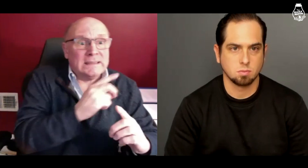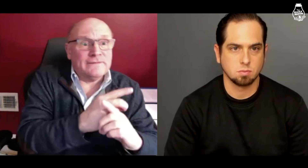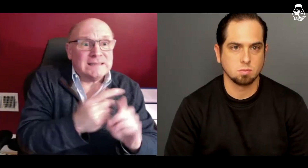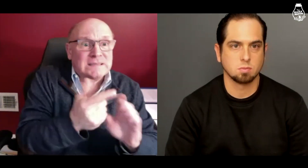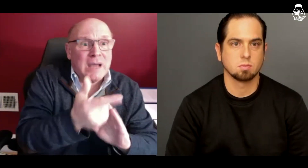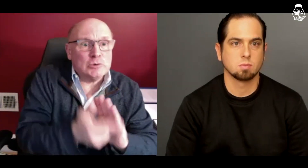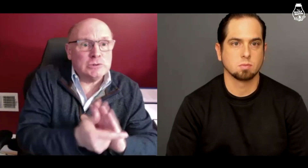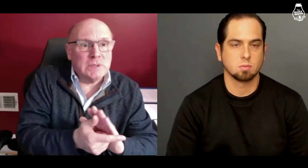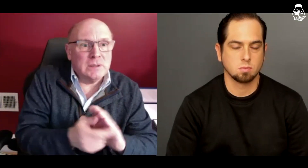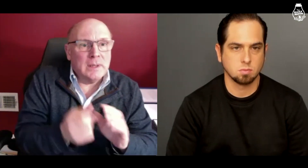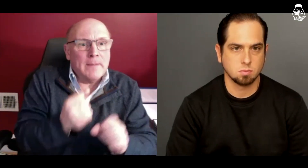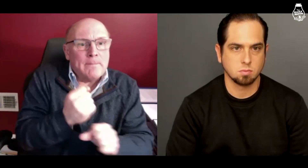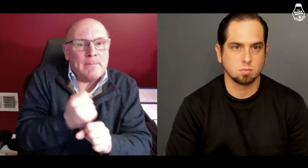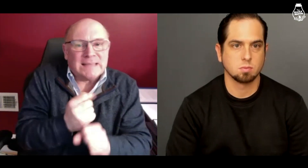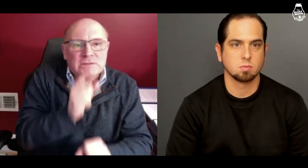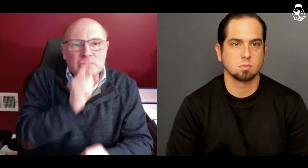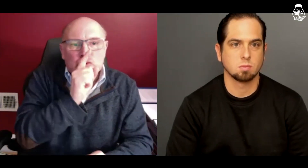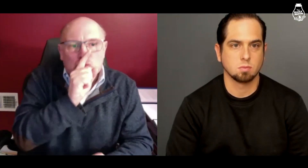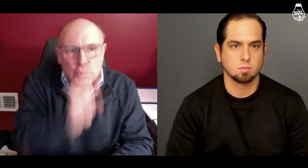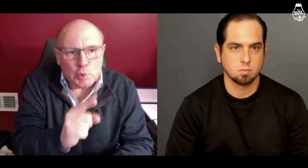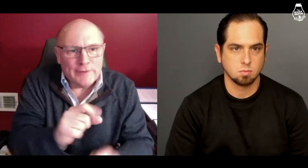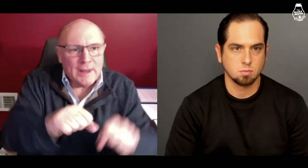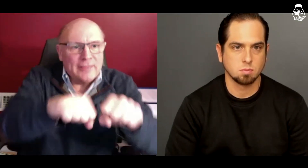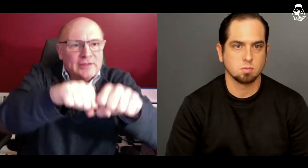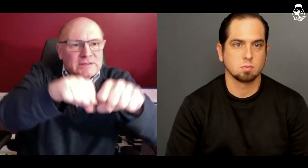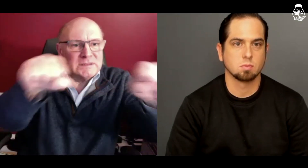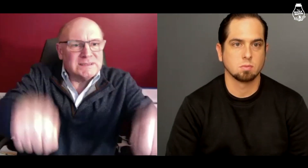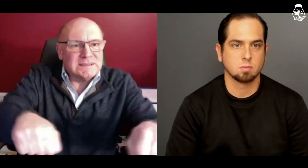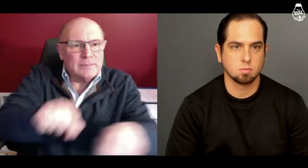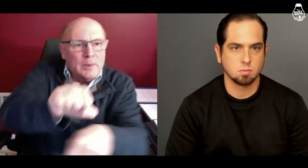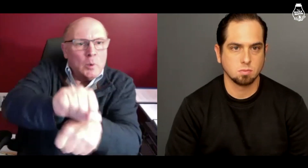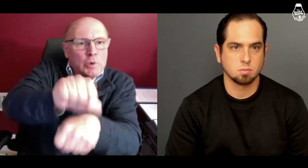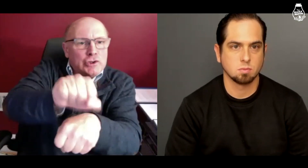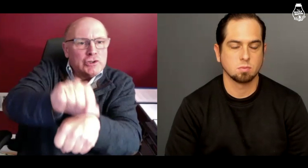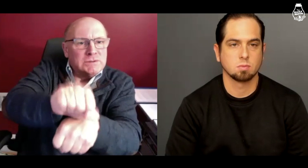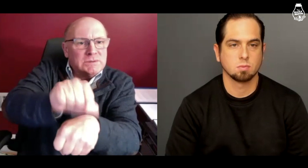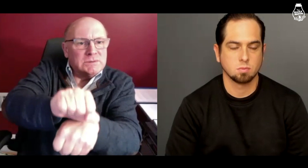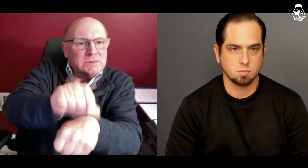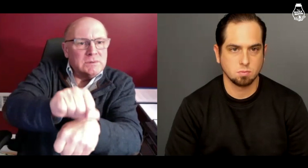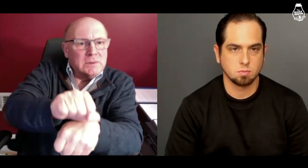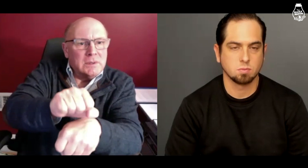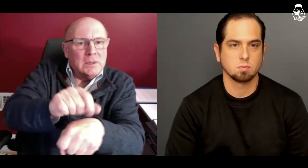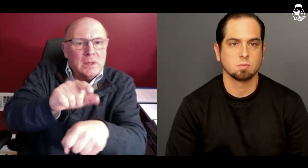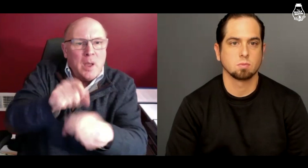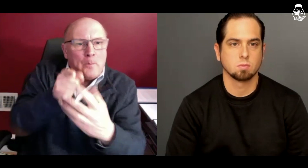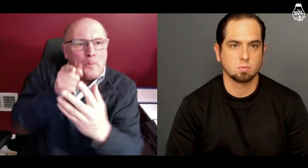So the defense attorney makes sure that the system is working